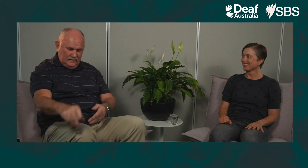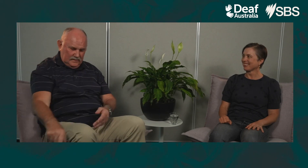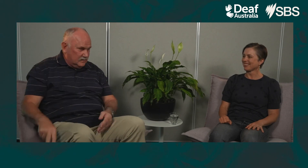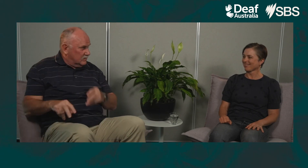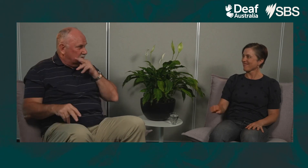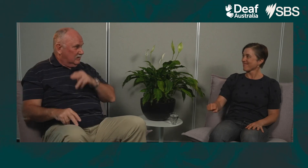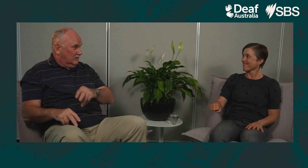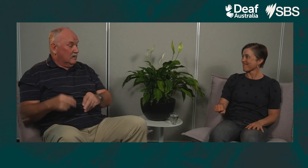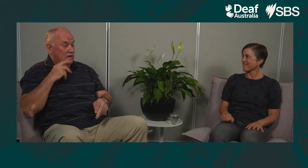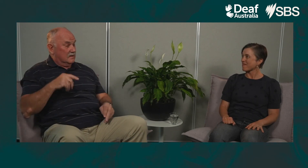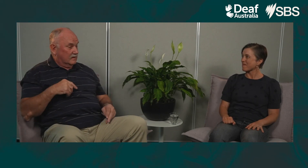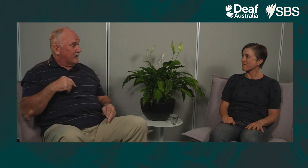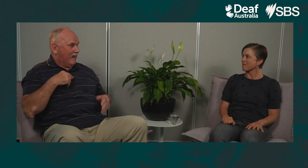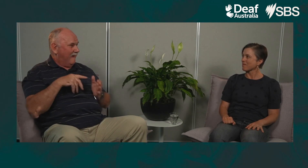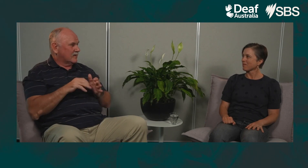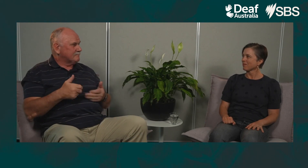going into the cubicle next to me. And I’d know that I’d have to